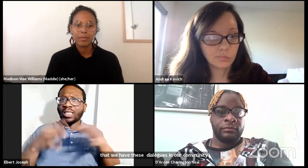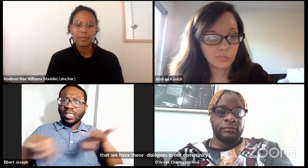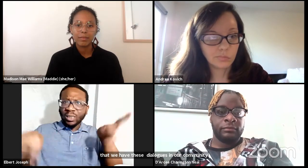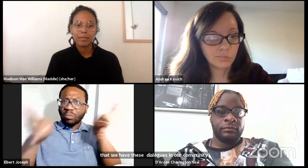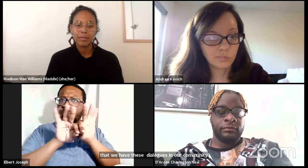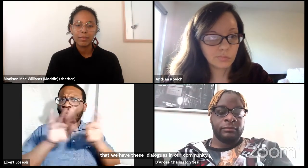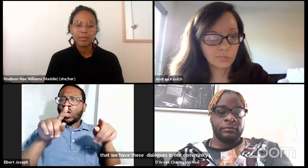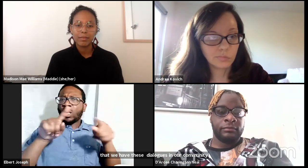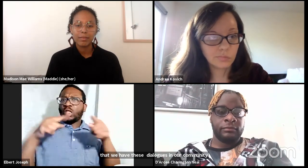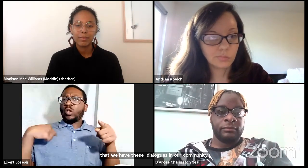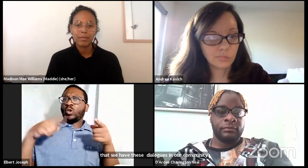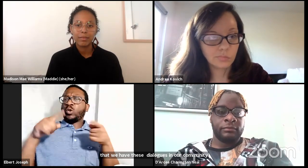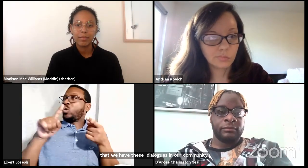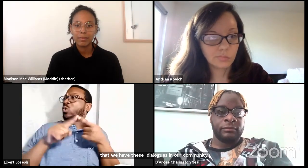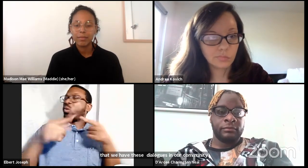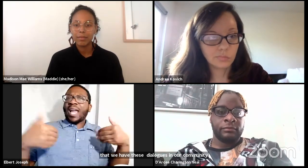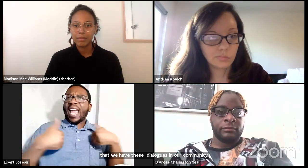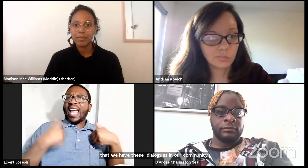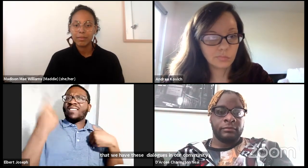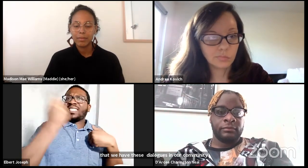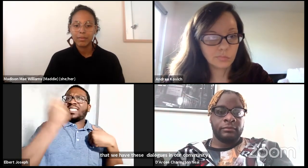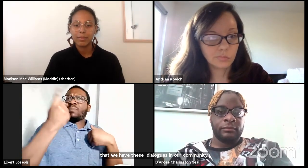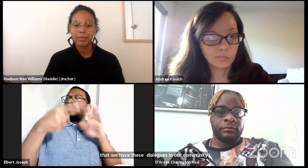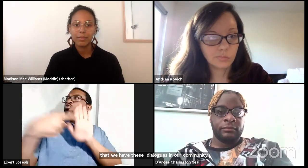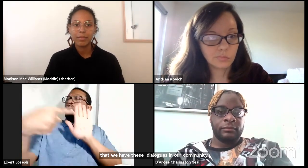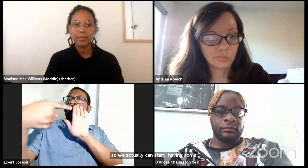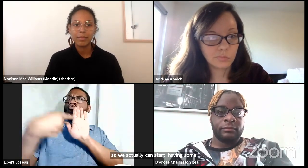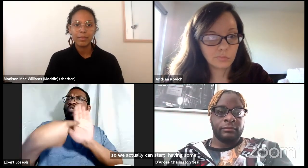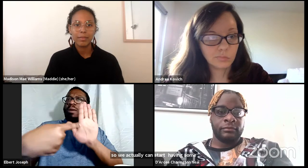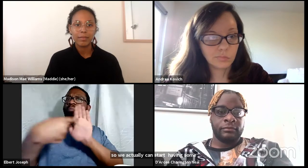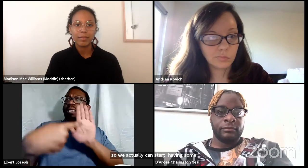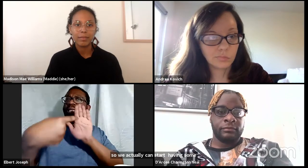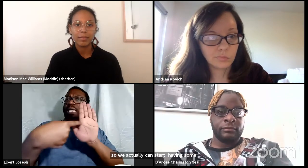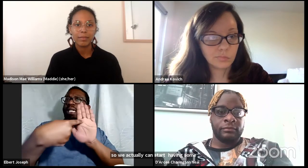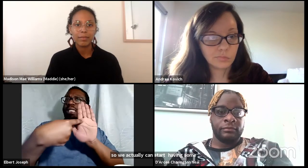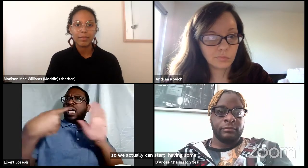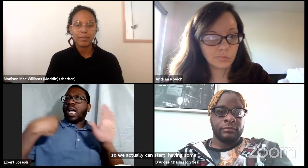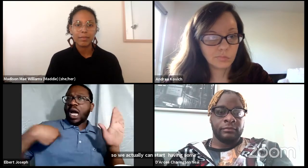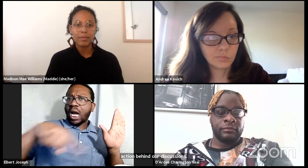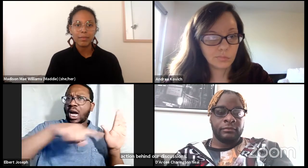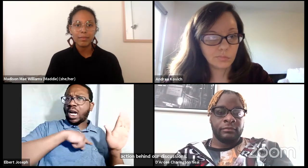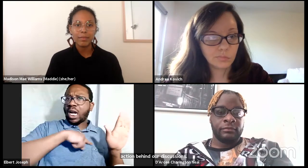I feel as though this is a long awaited conversation and is a long awaited time